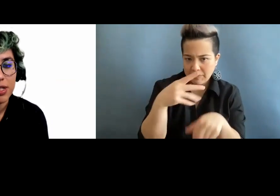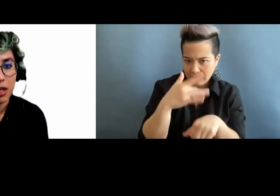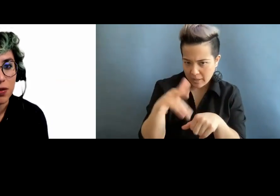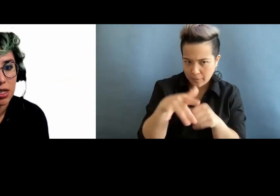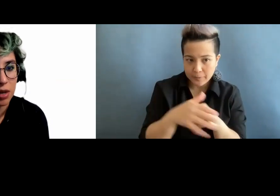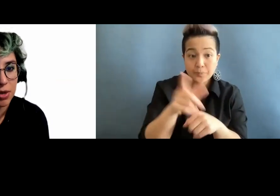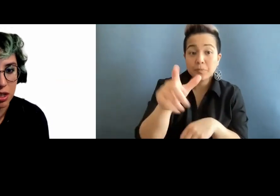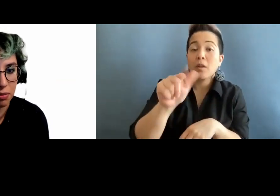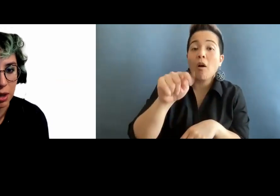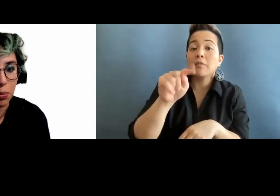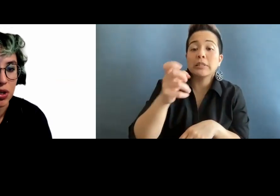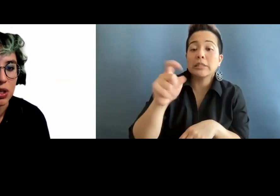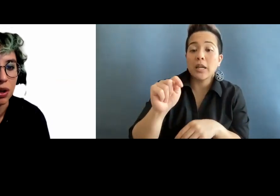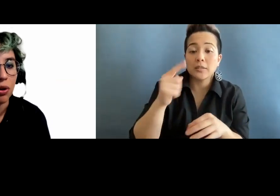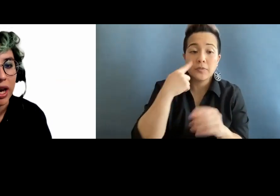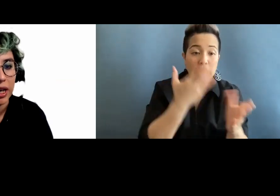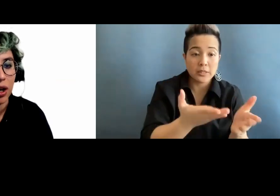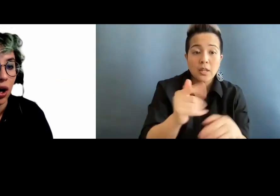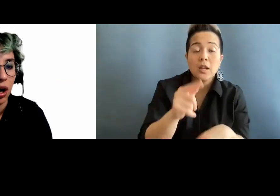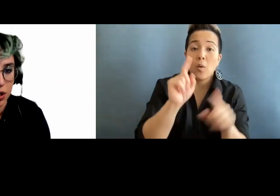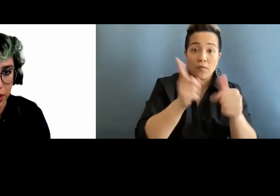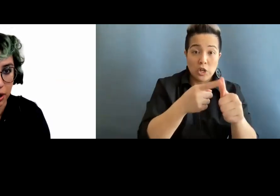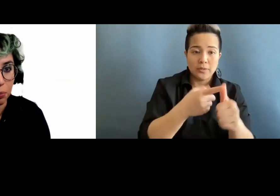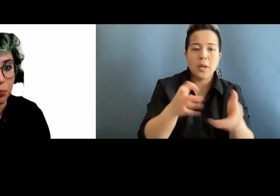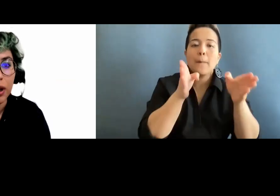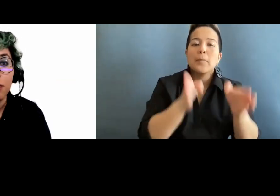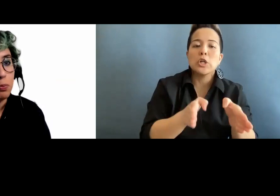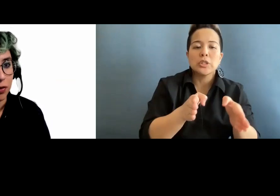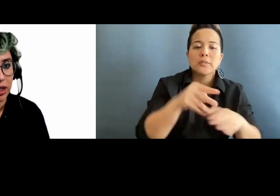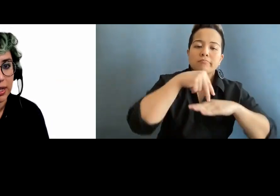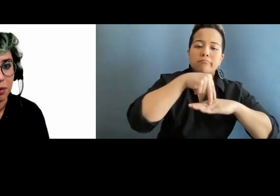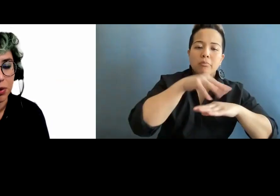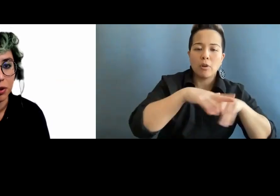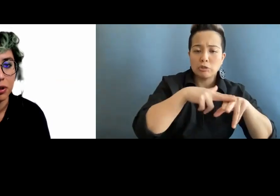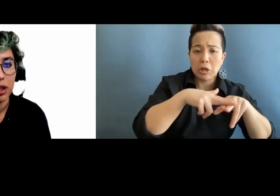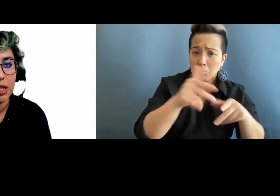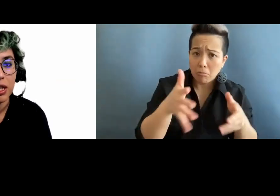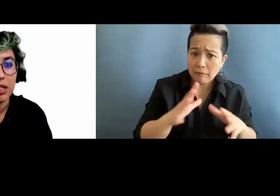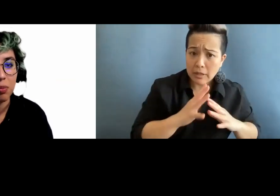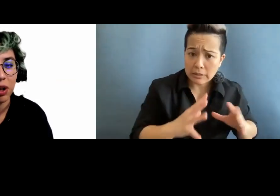text for this person could be "person riding on a train." Perfectly acceptable. It does explain